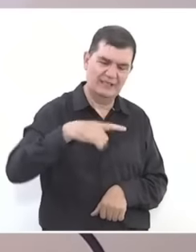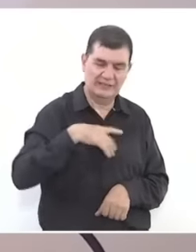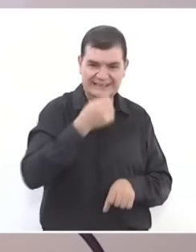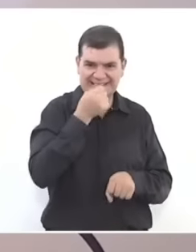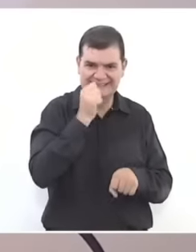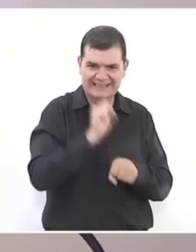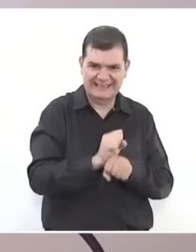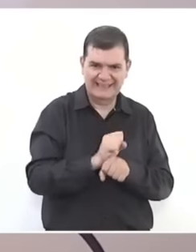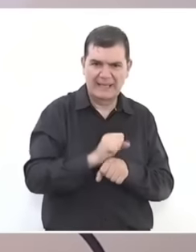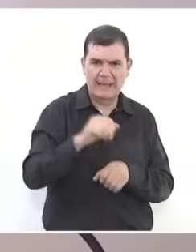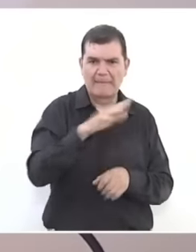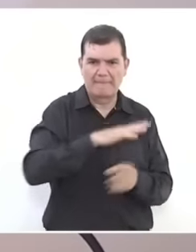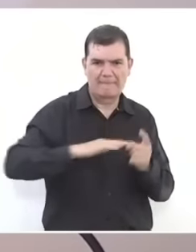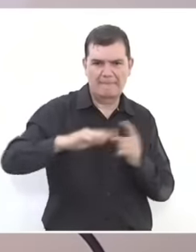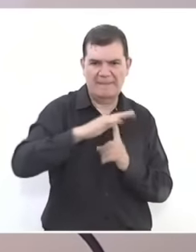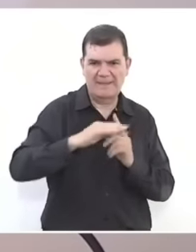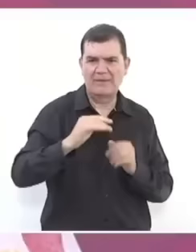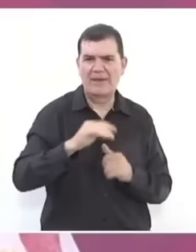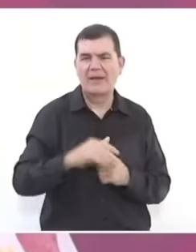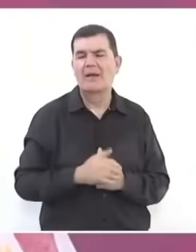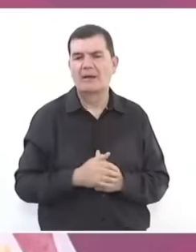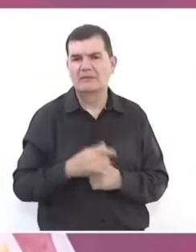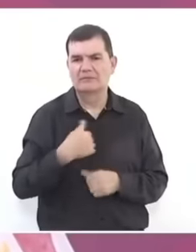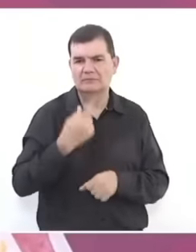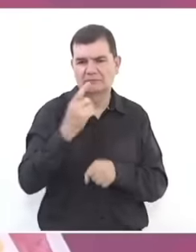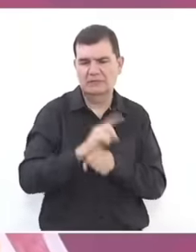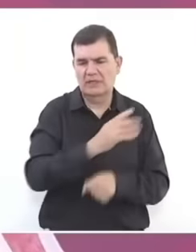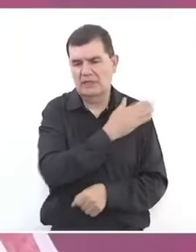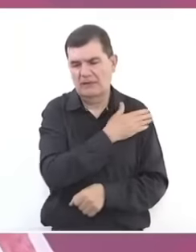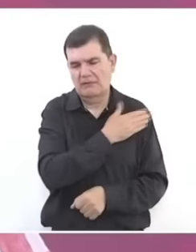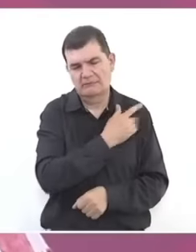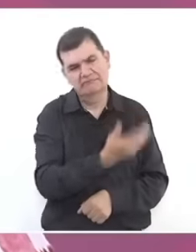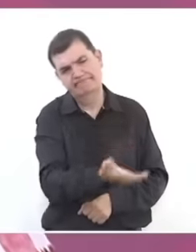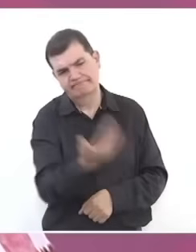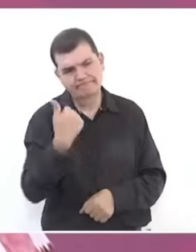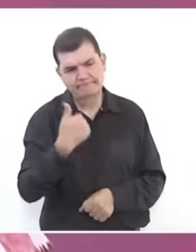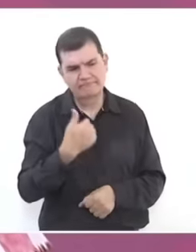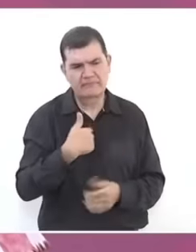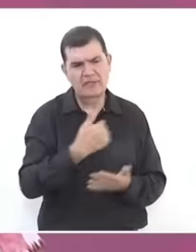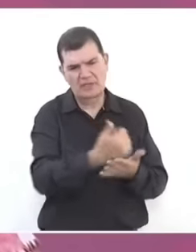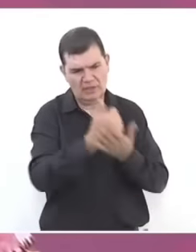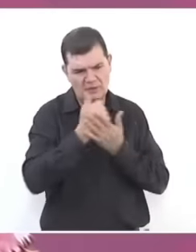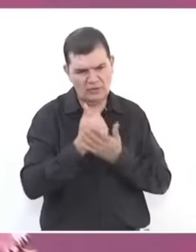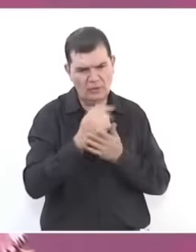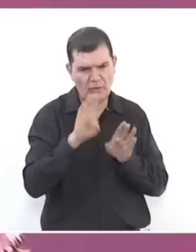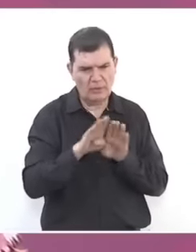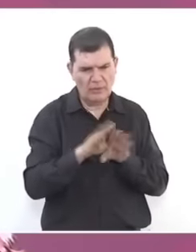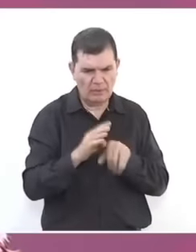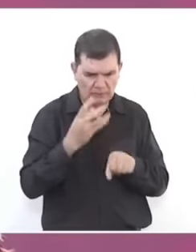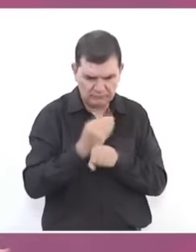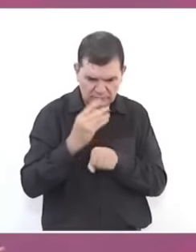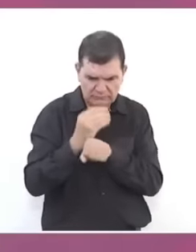of the environment that called me one day and told me, help me build and coordinate the